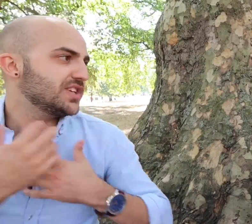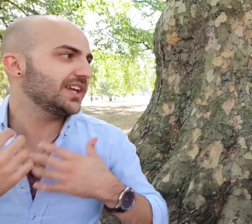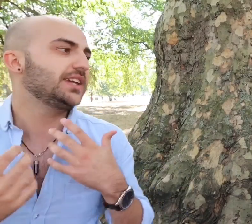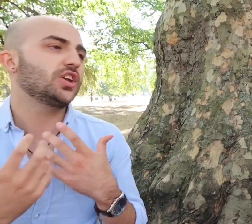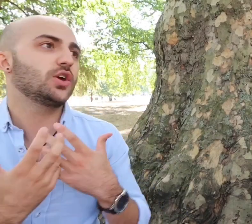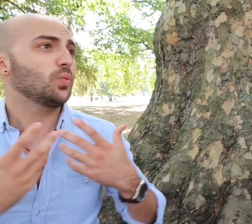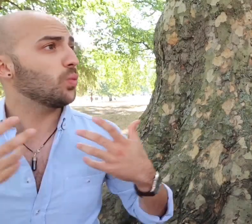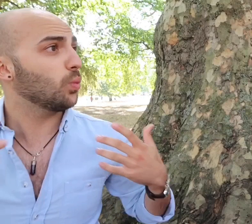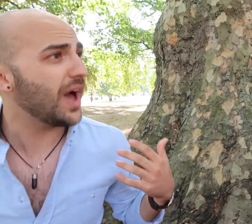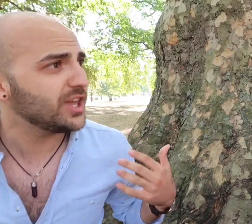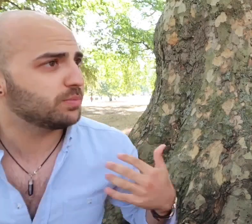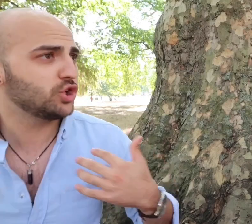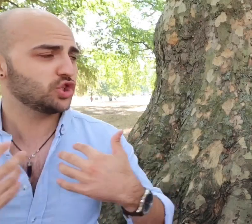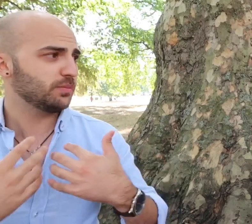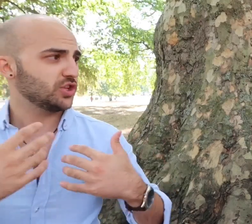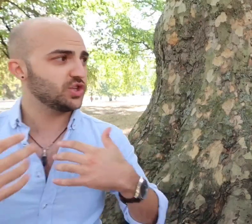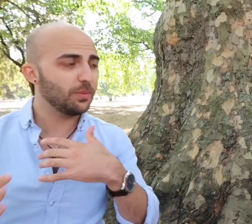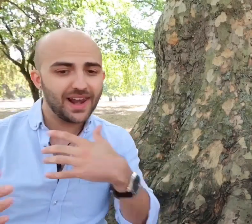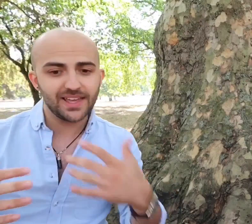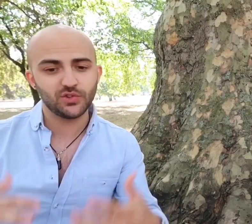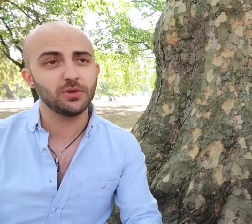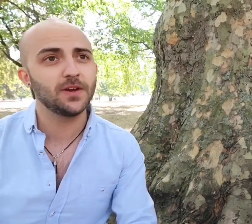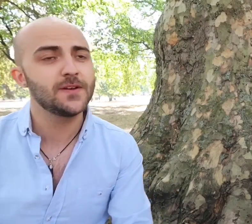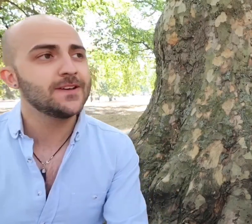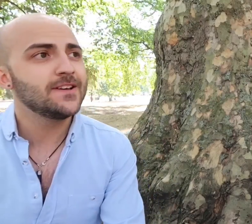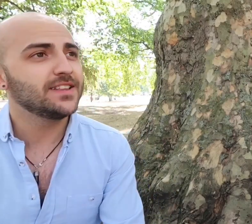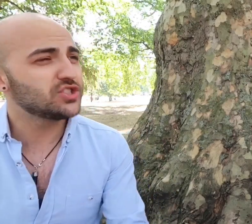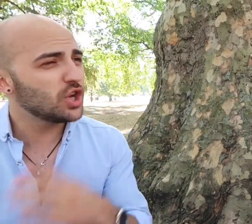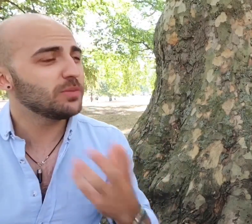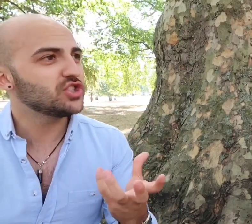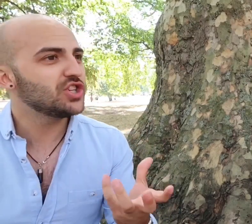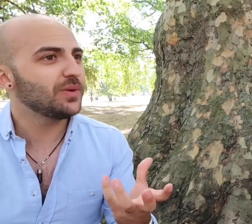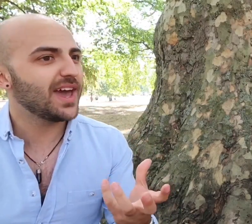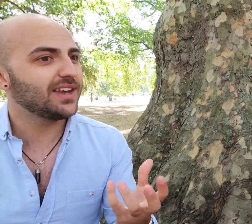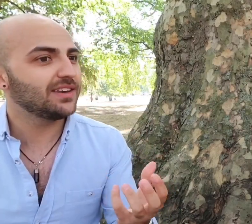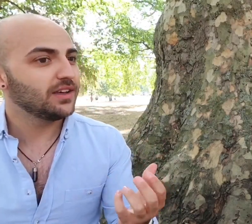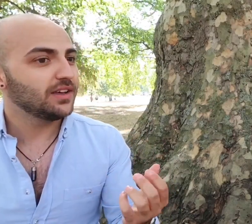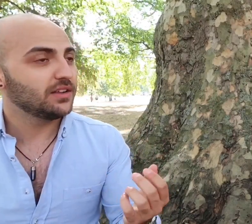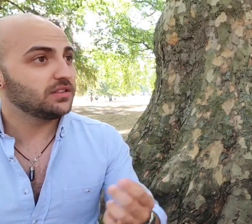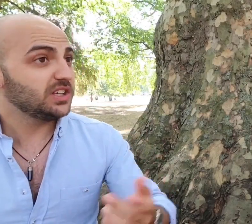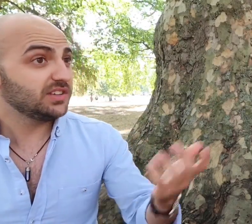where you push your body your placement there's so much to it and the